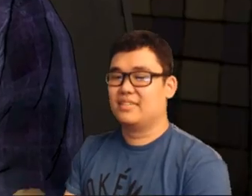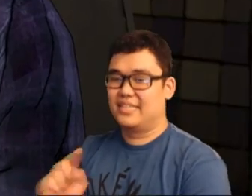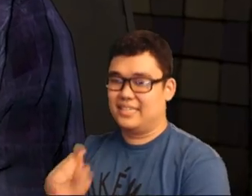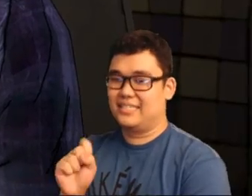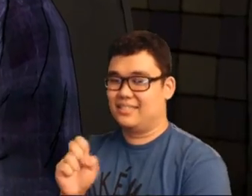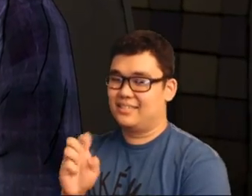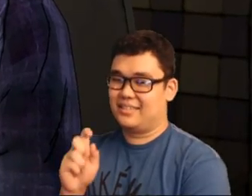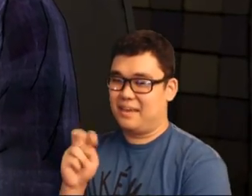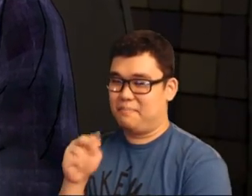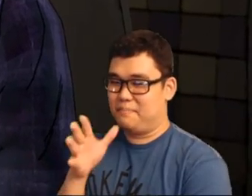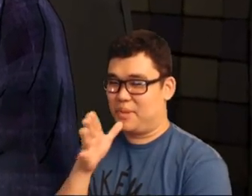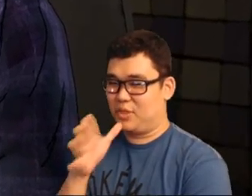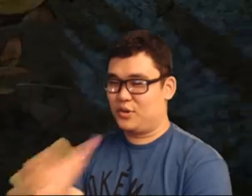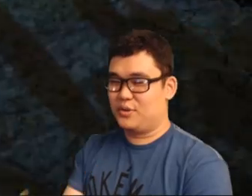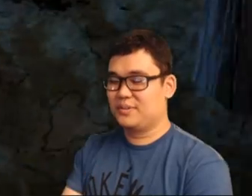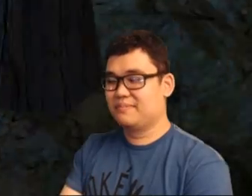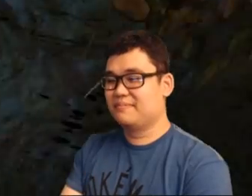Ah, yes. She is their step-mother.